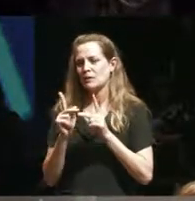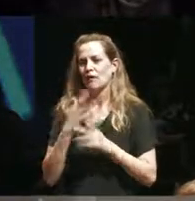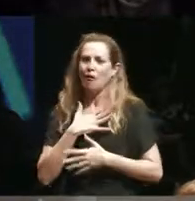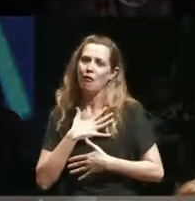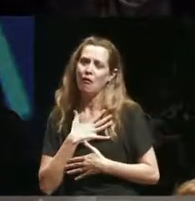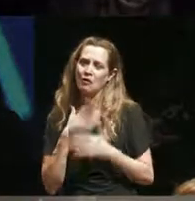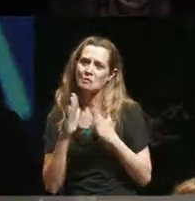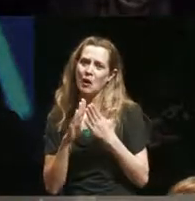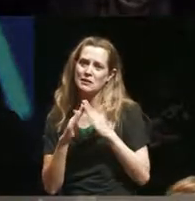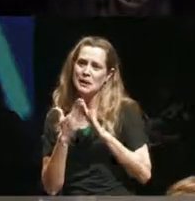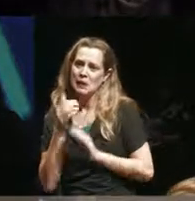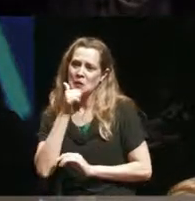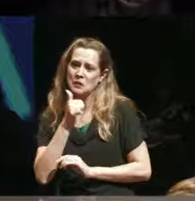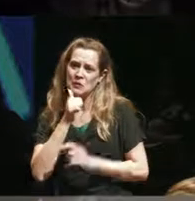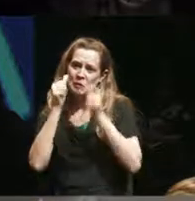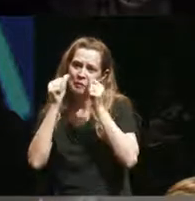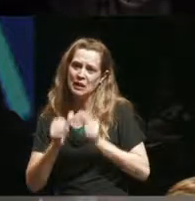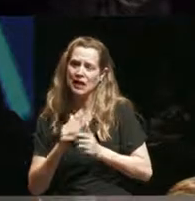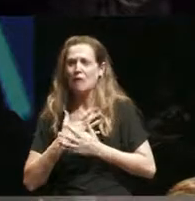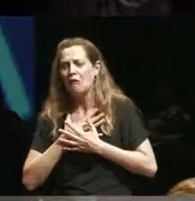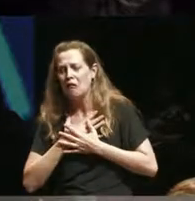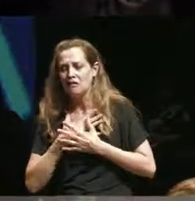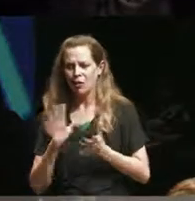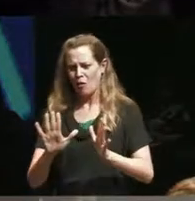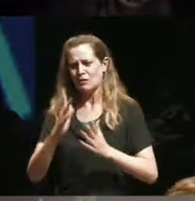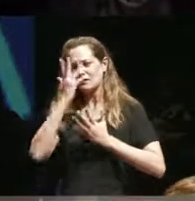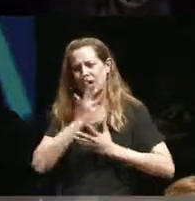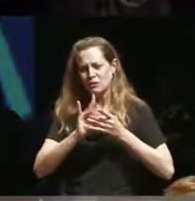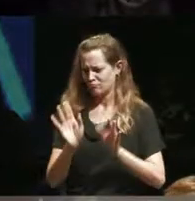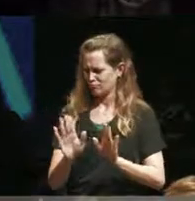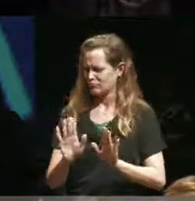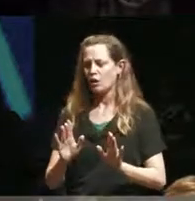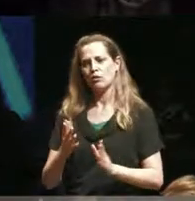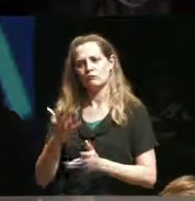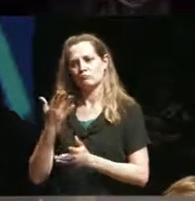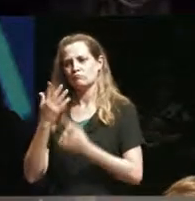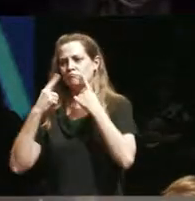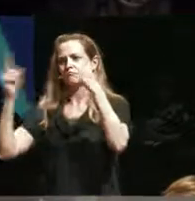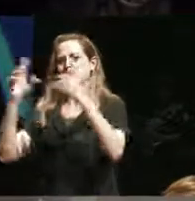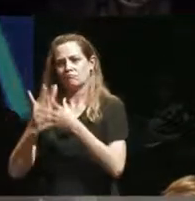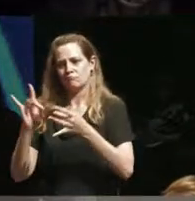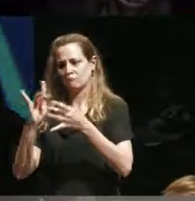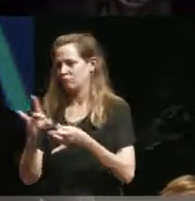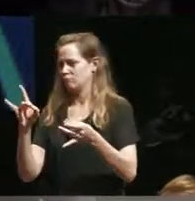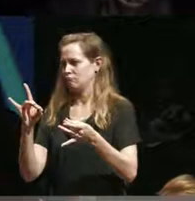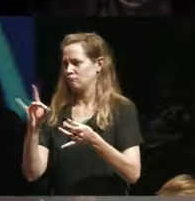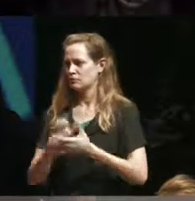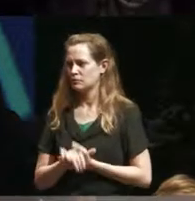decision of wanting to want of wanting theatre to to represent more than just